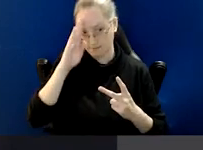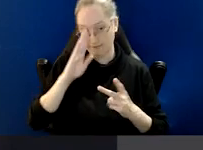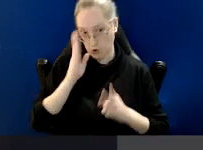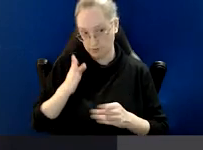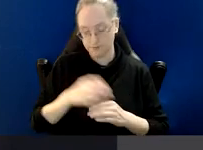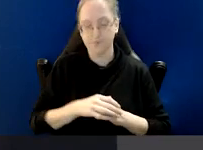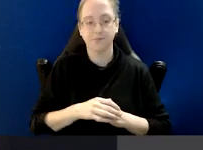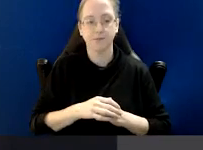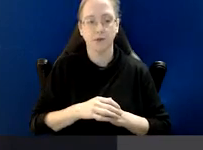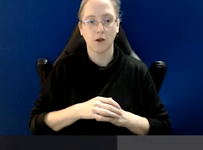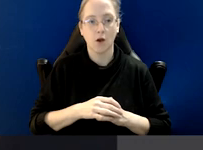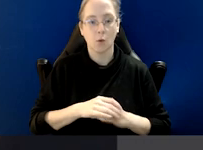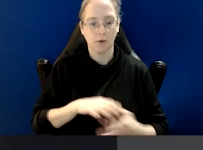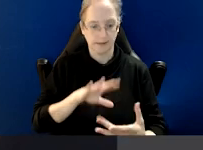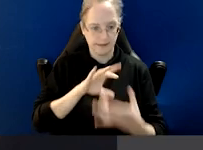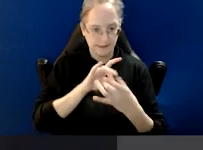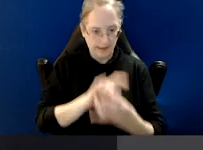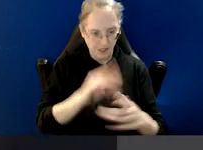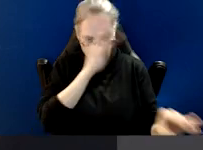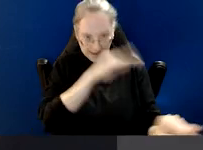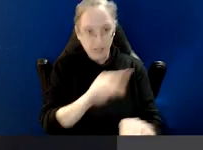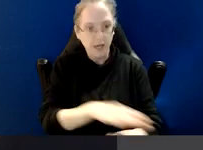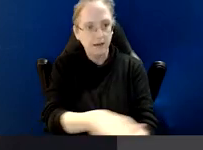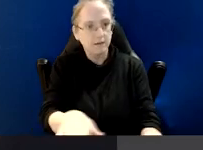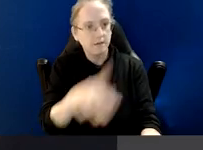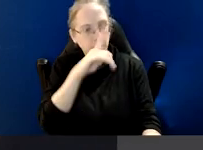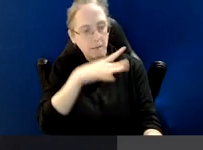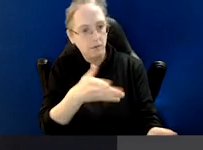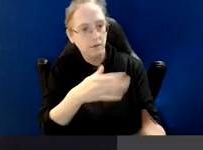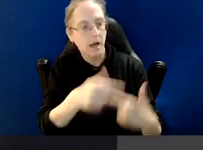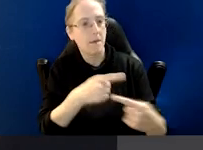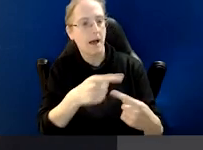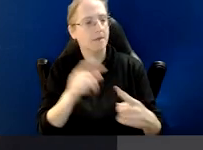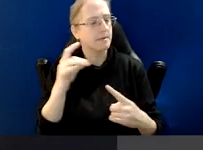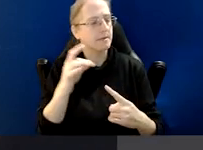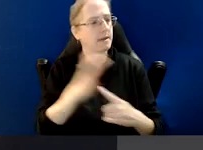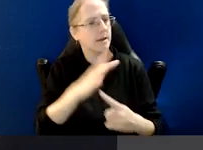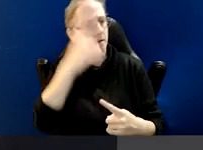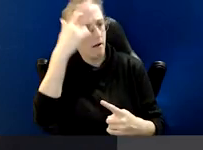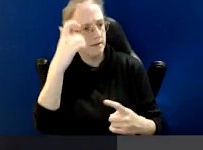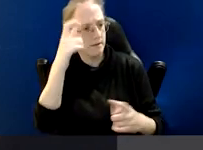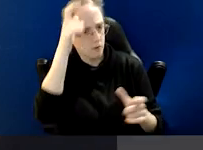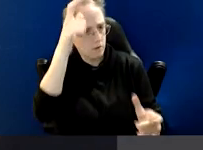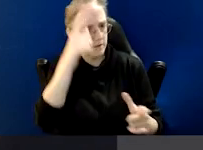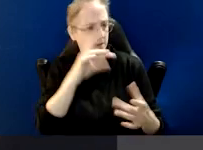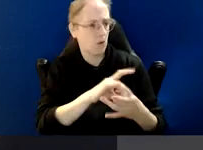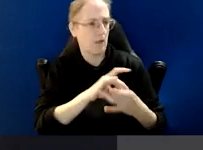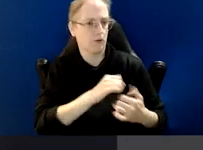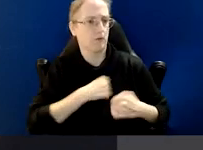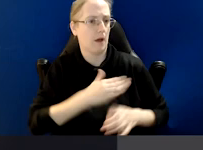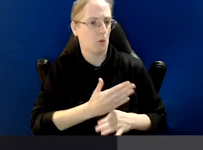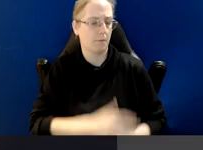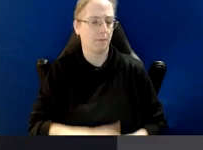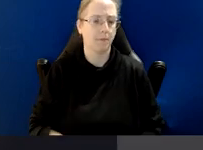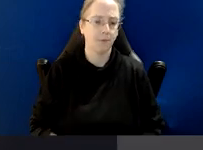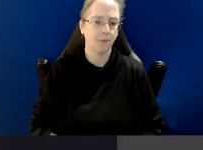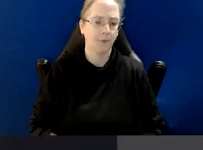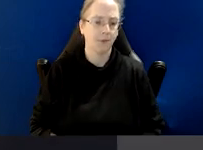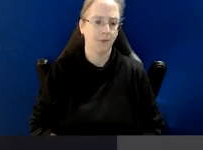was and remains engaging with and educating our jurisdiction about key concepts relevant to our functions.